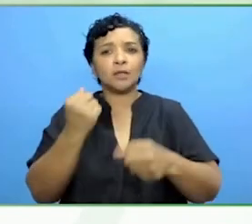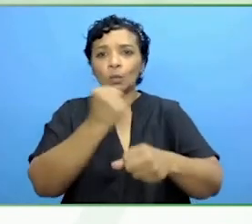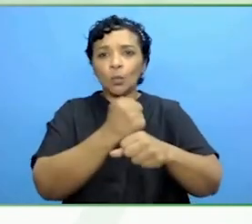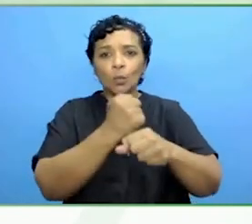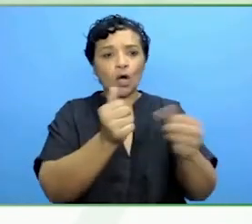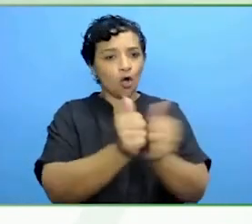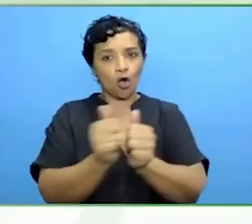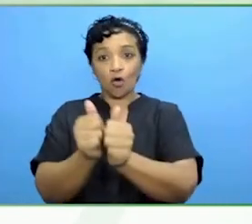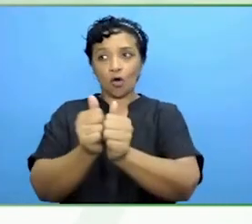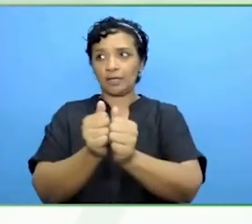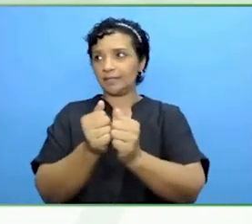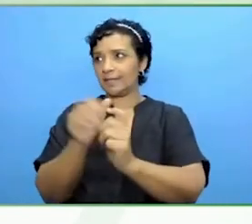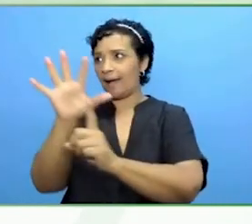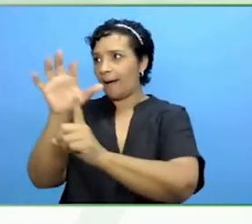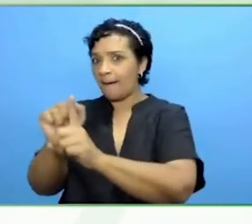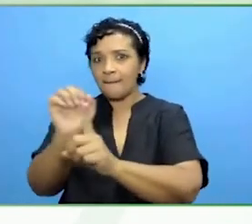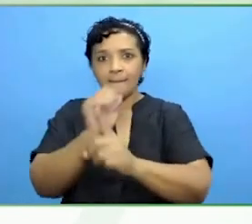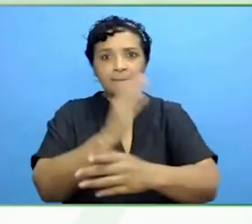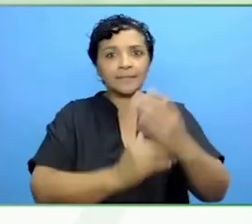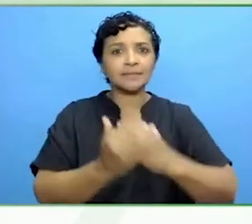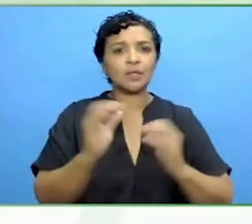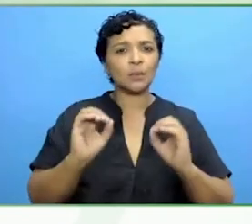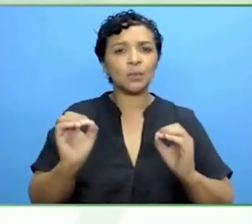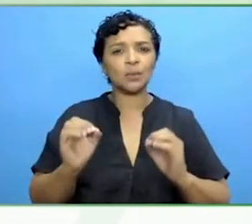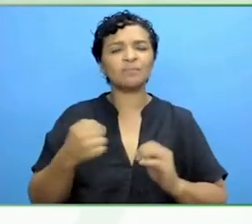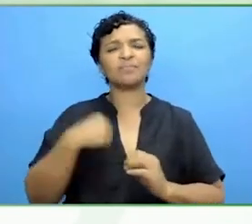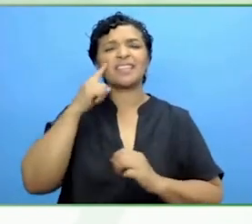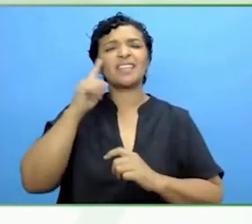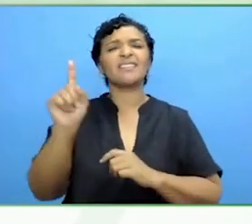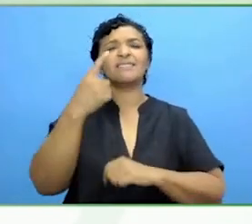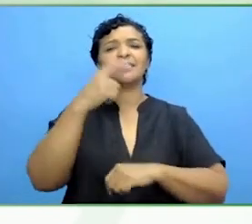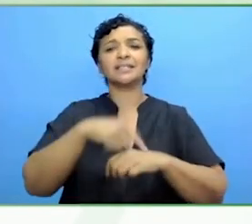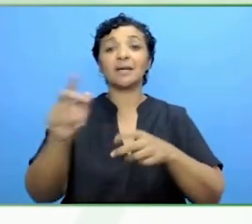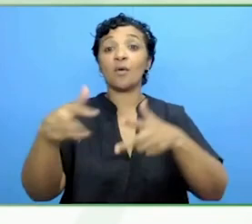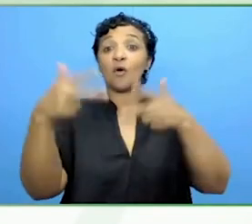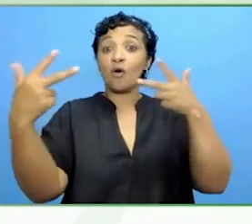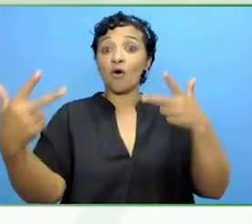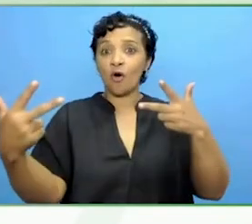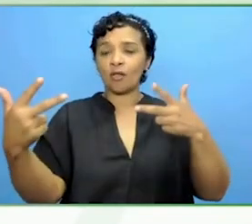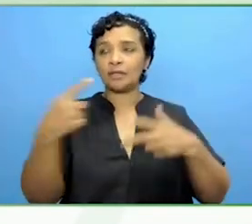I said on our first call I feel a fraud in this role because I really